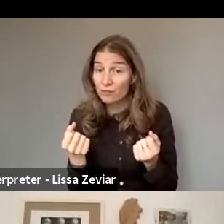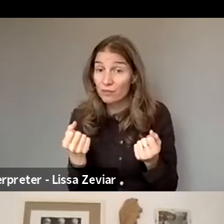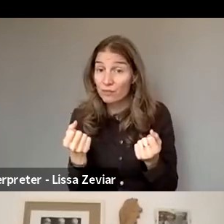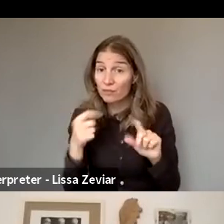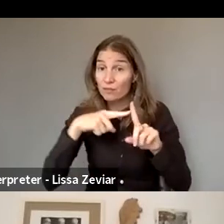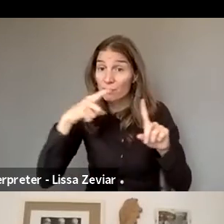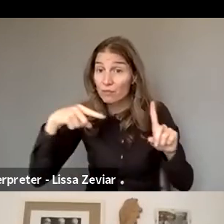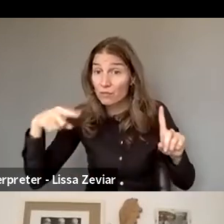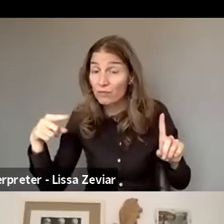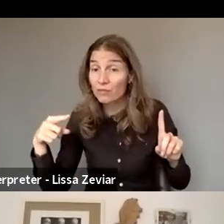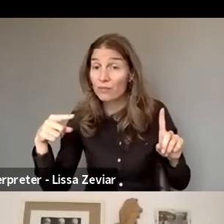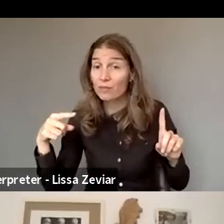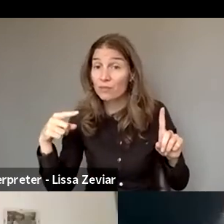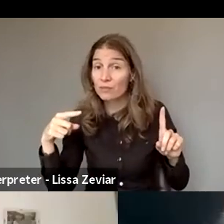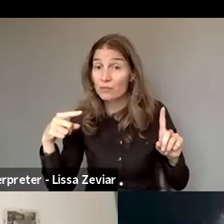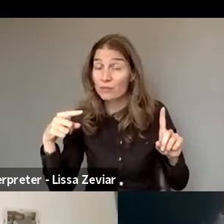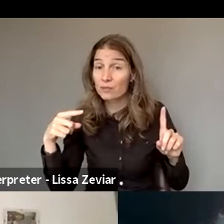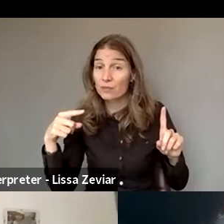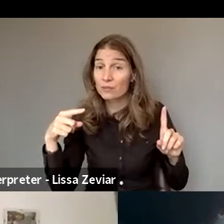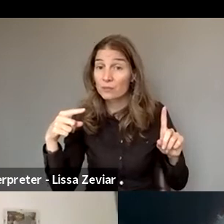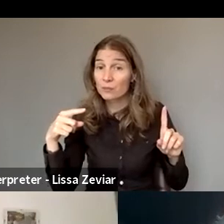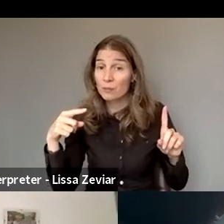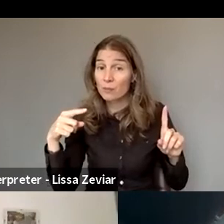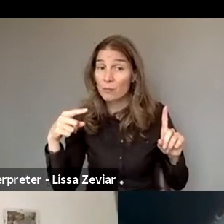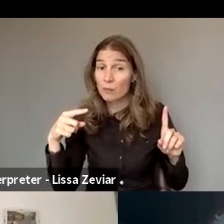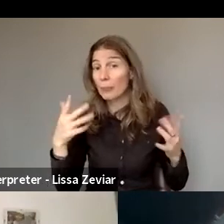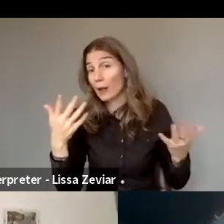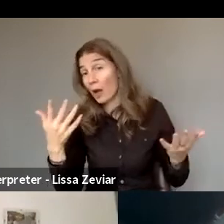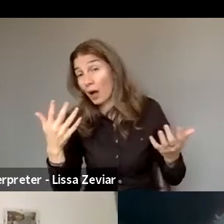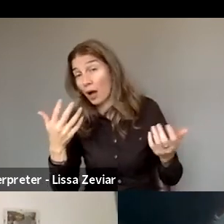in the numbers of complaints or situation?